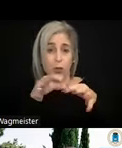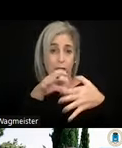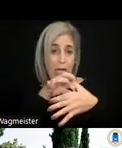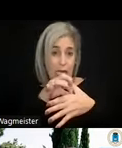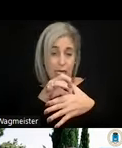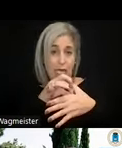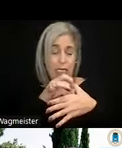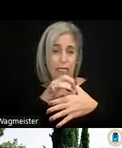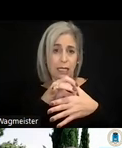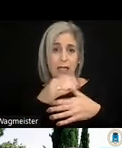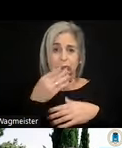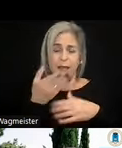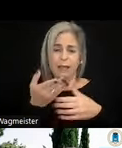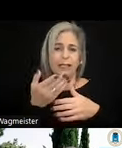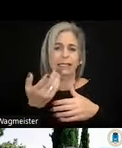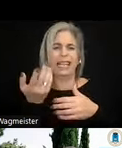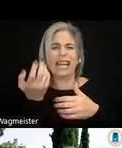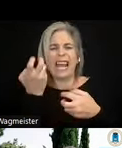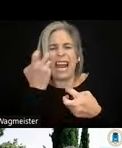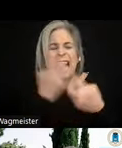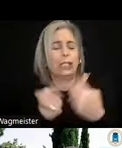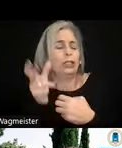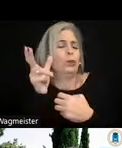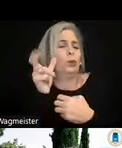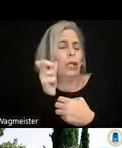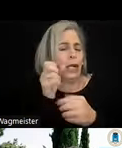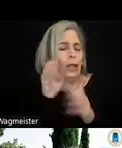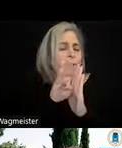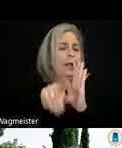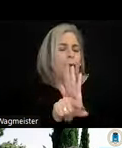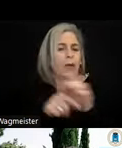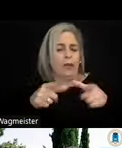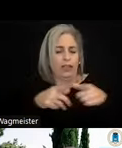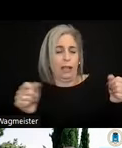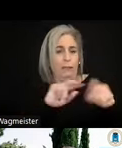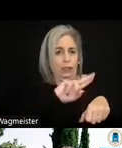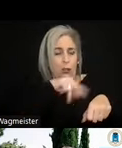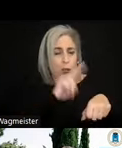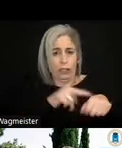barely hearing in the background the Japanese original language. And then you are going to